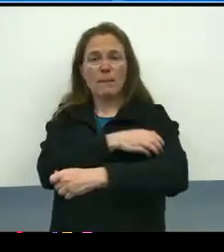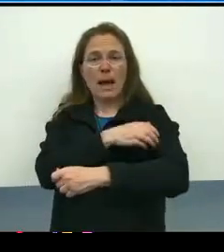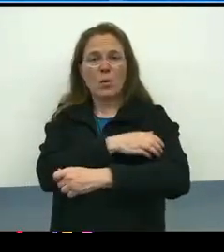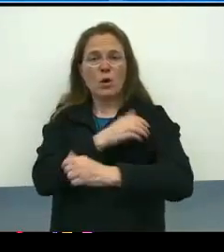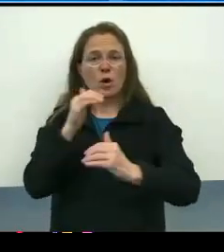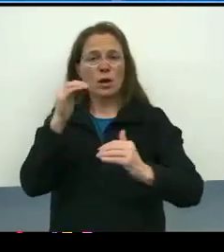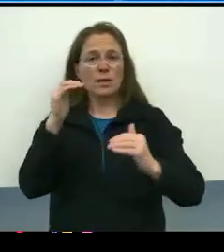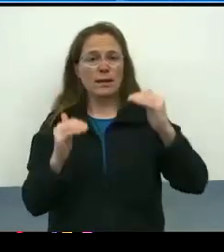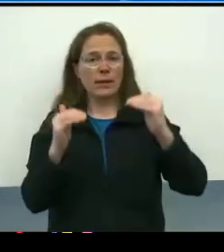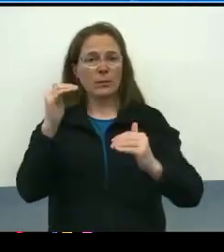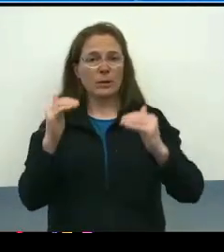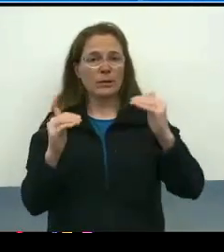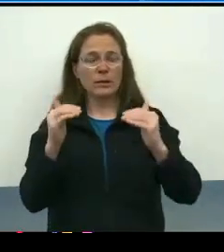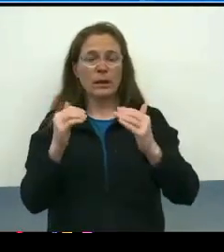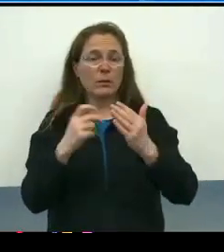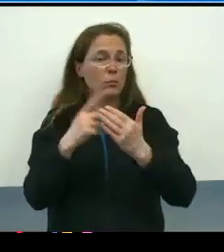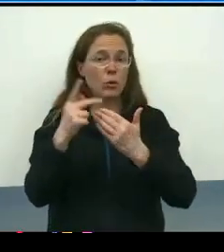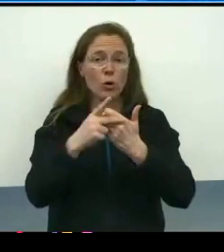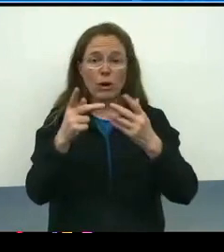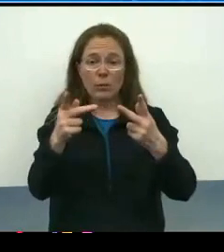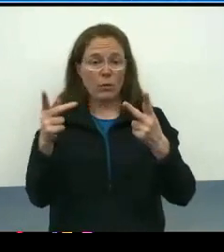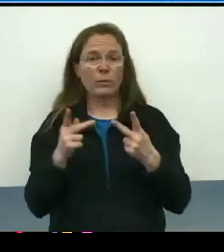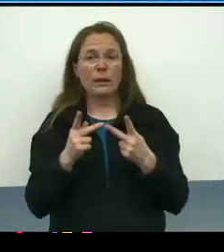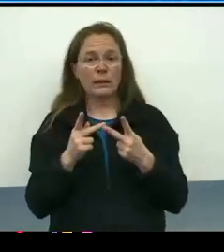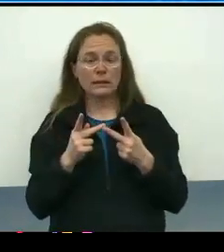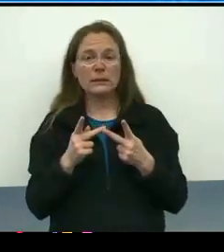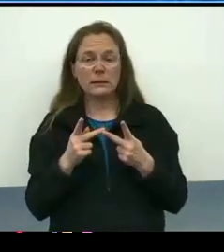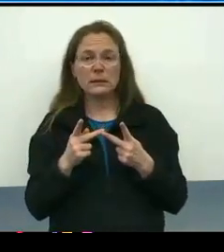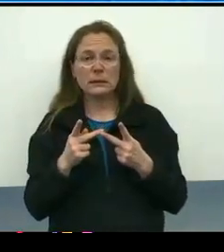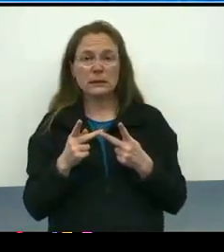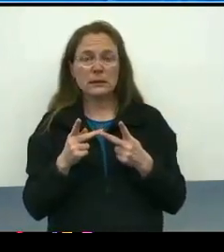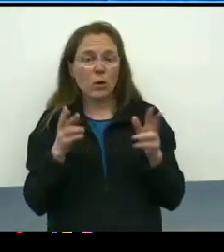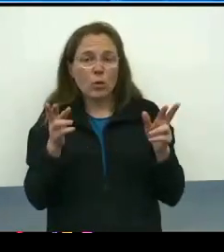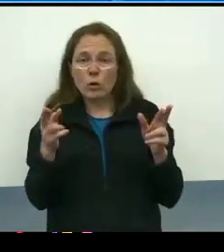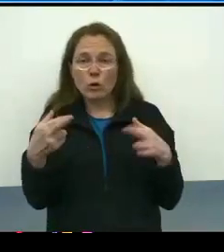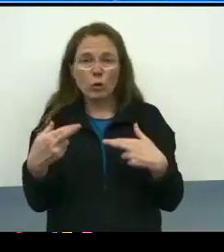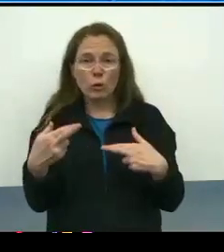program, or room, and making room for augmenting voices